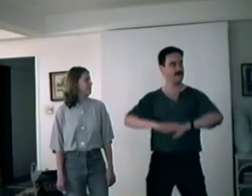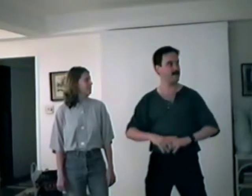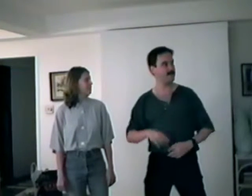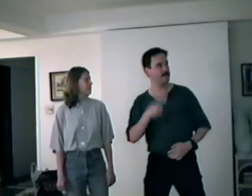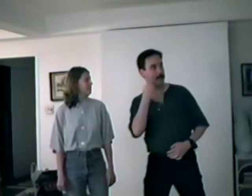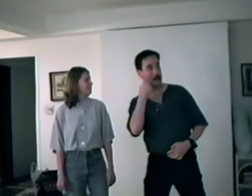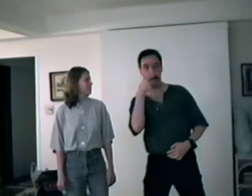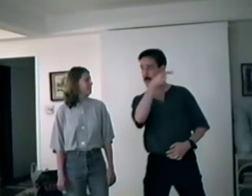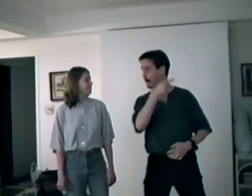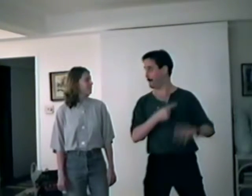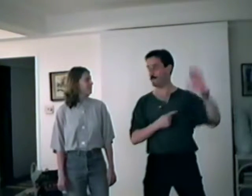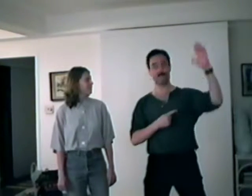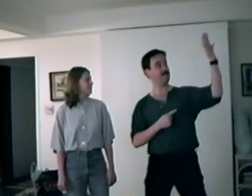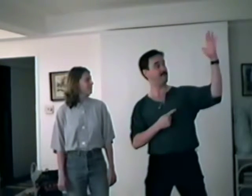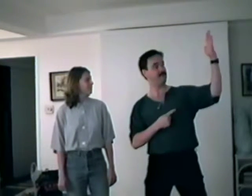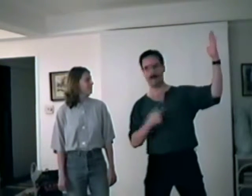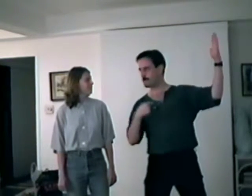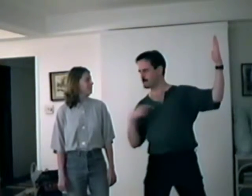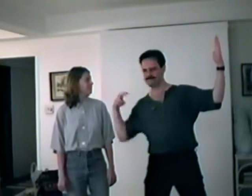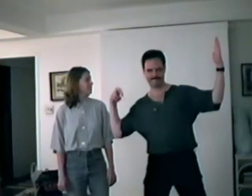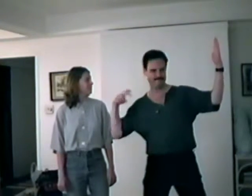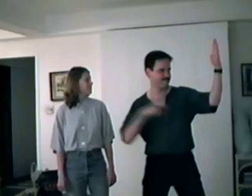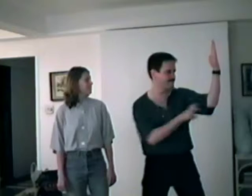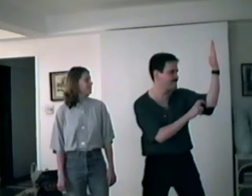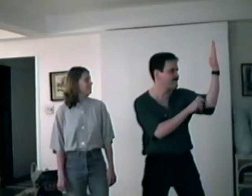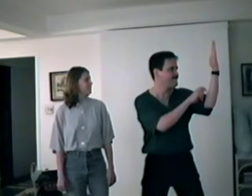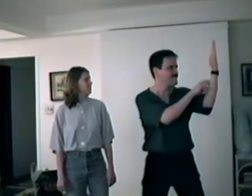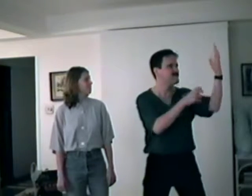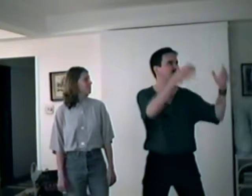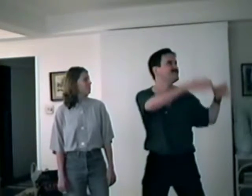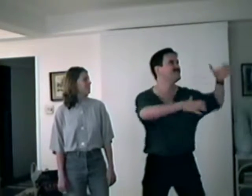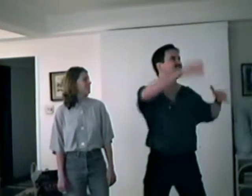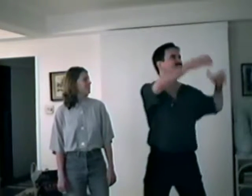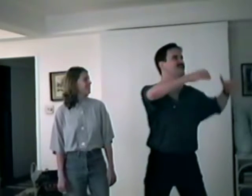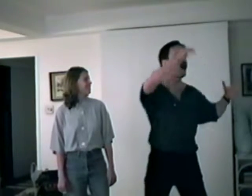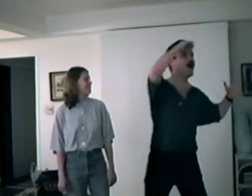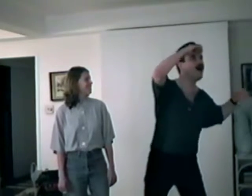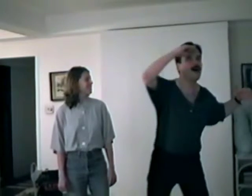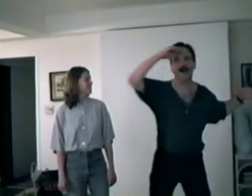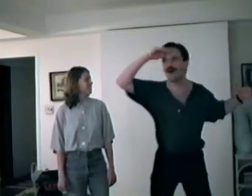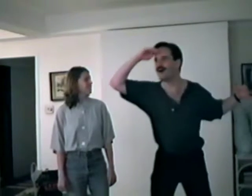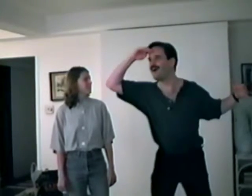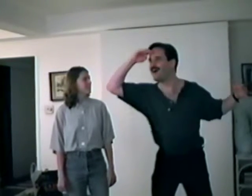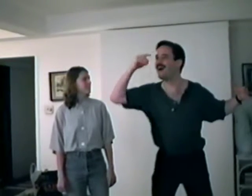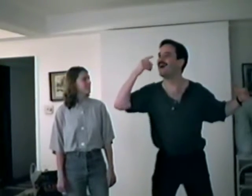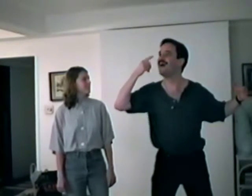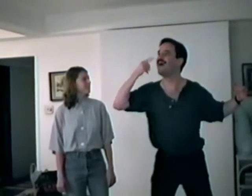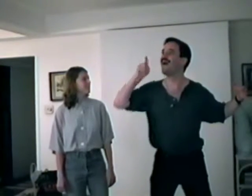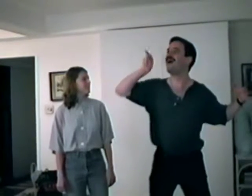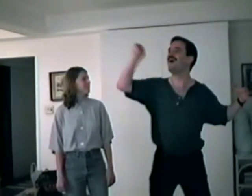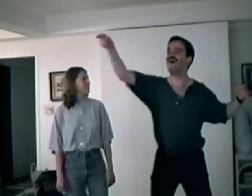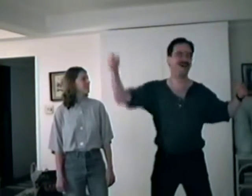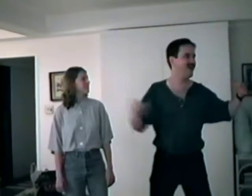I have fingers and feet I can wiggle and wag. I can climb trees and play tag with the breeze